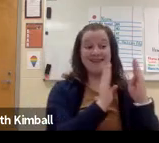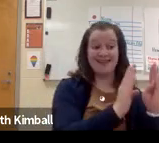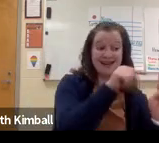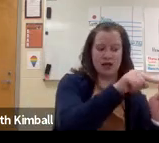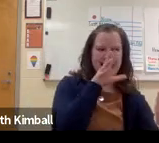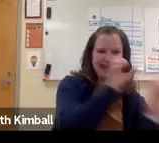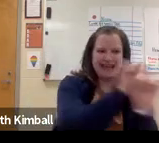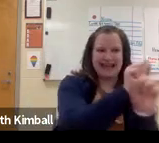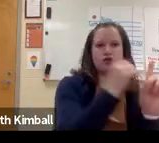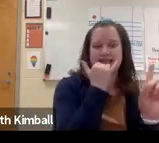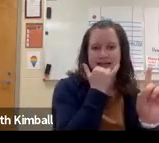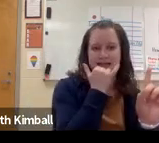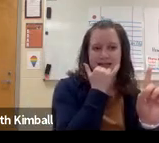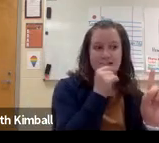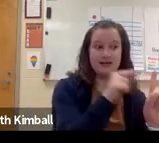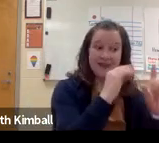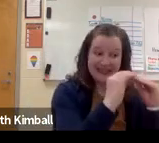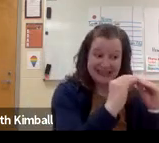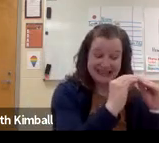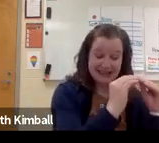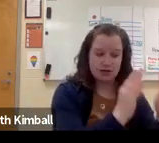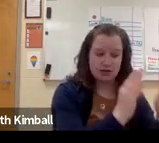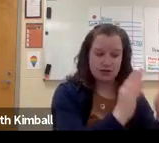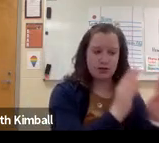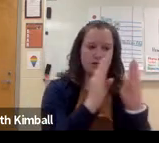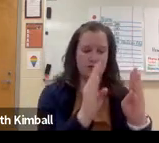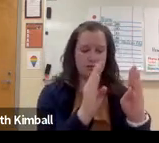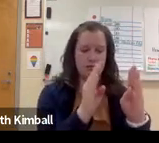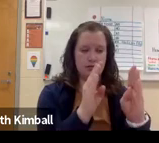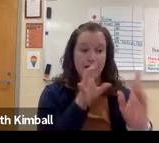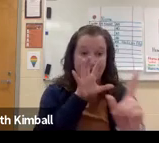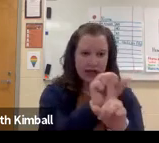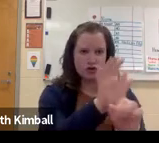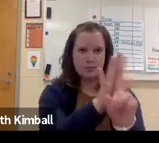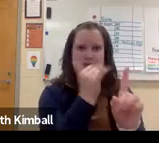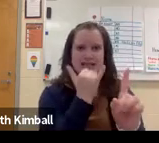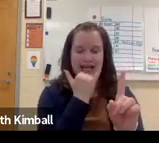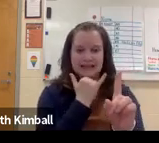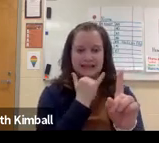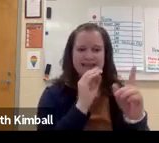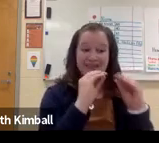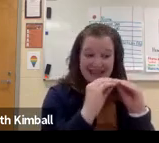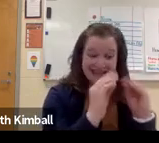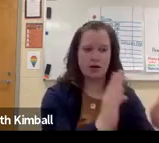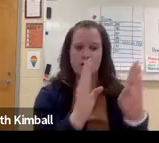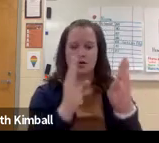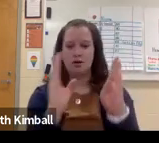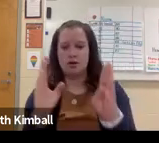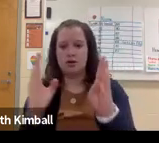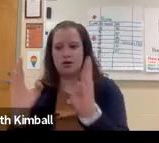or divide bigger projects up into smaller segments. That way, they can catch those mistakes earlier and fix